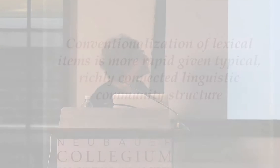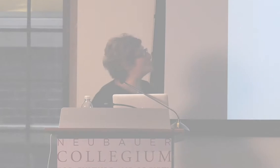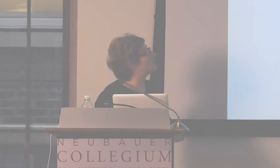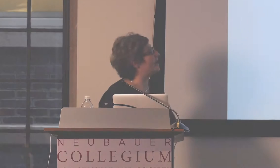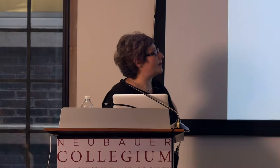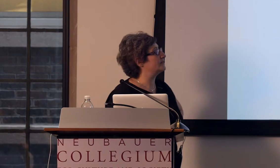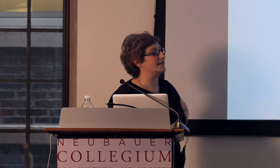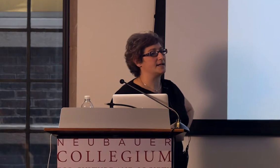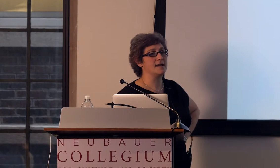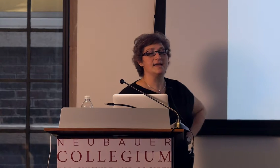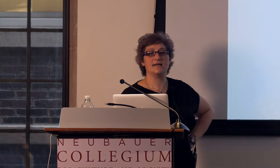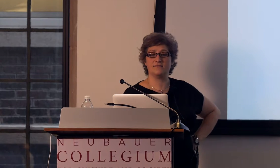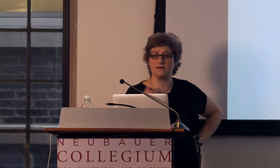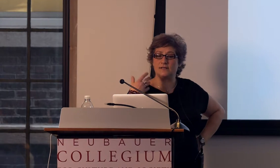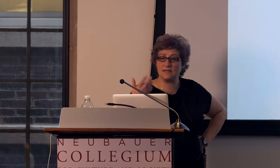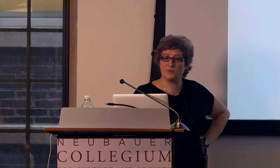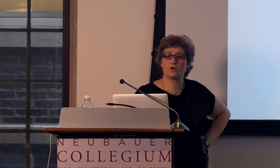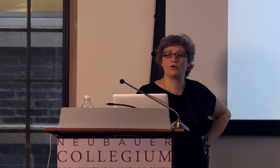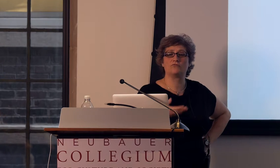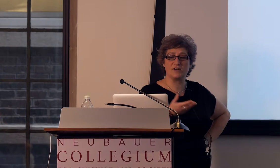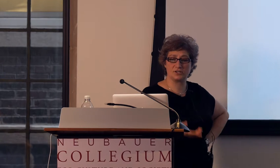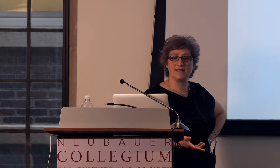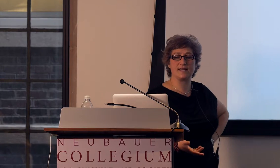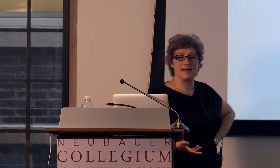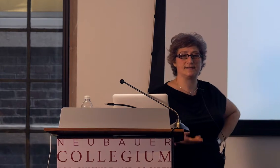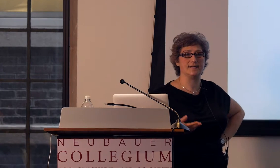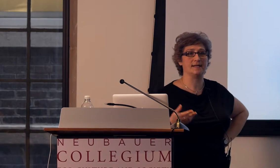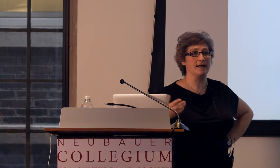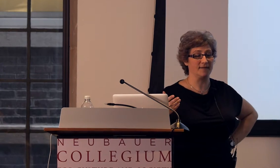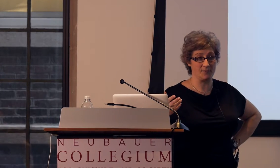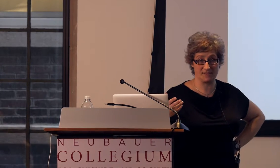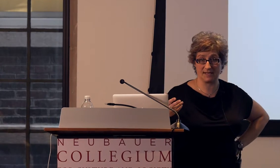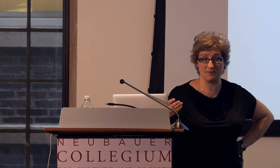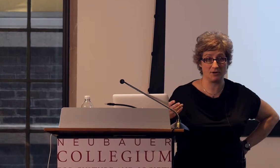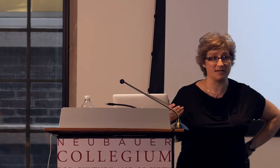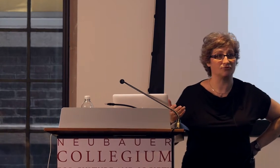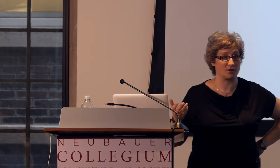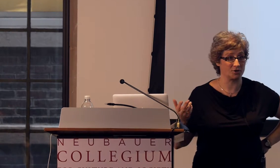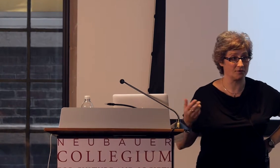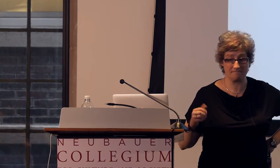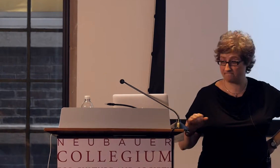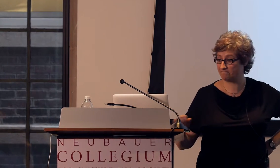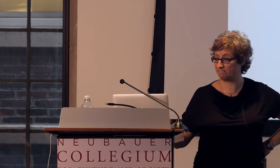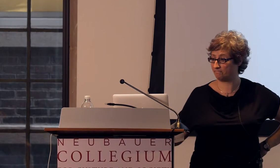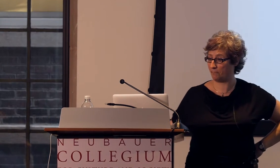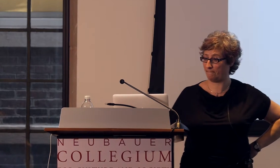happens more rapidly given typical, richly connected linguistic community structure.